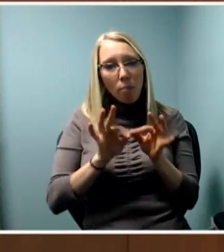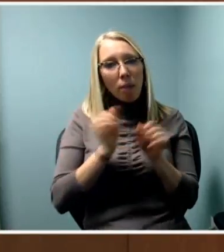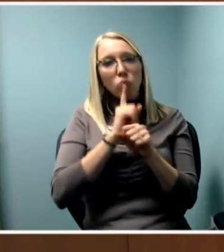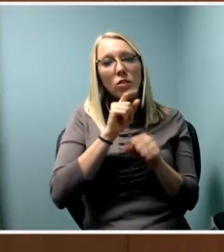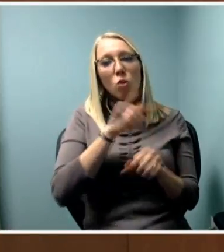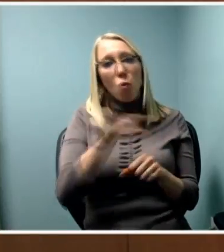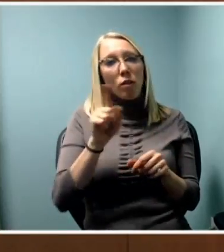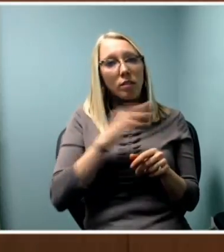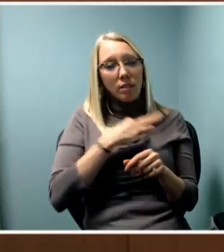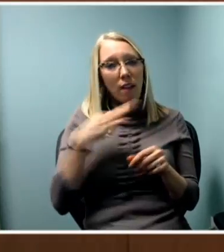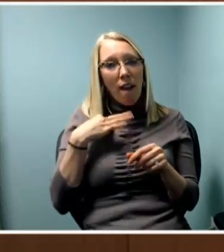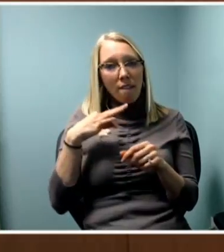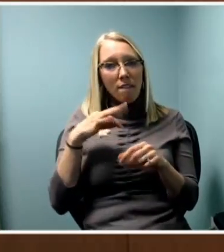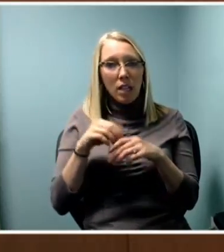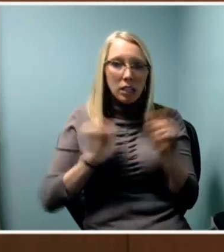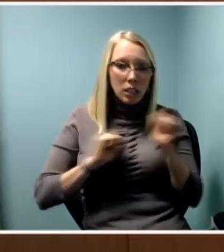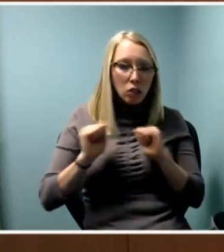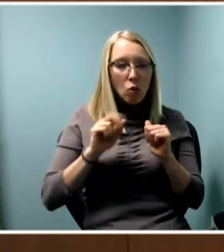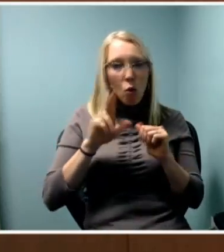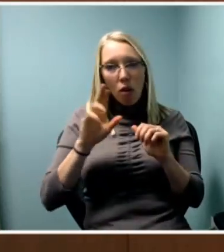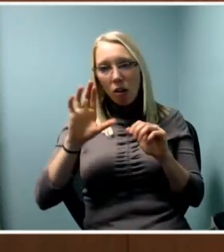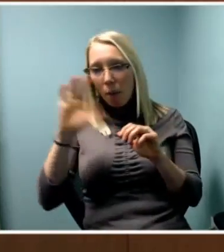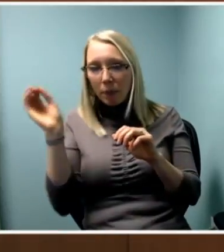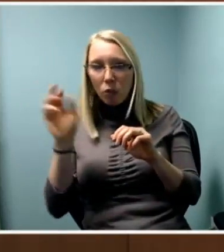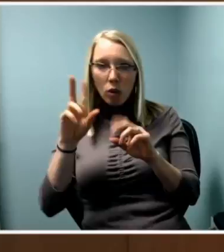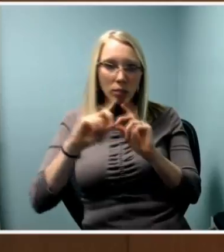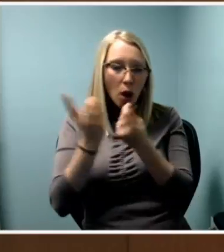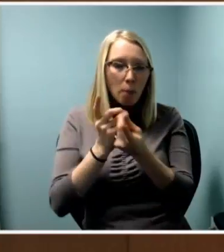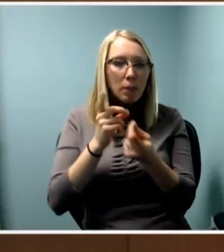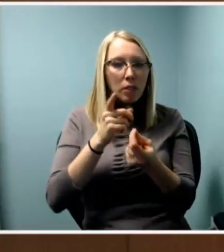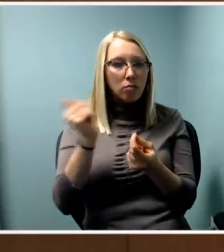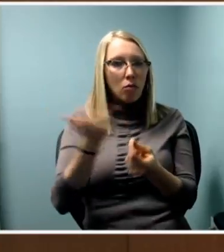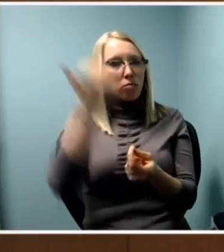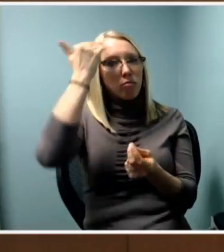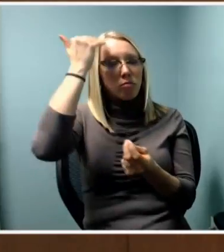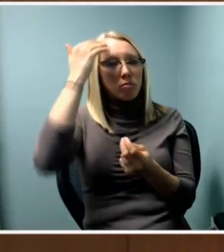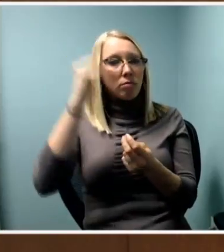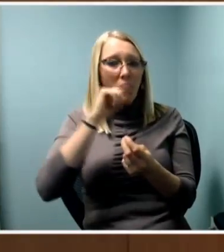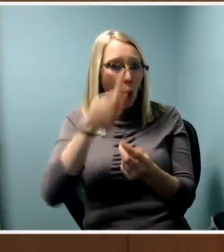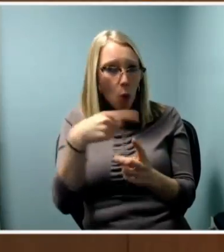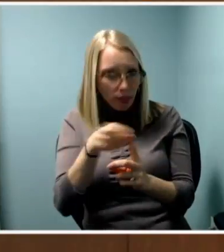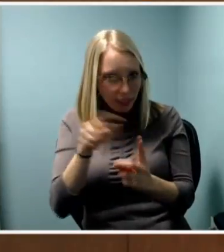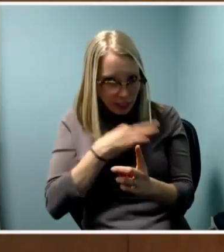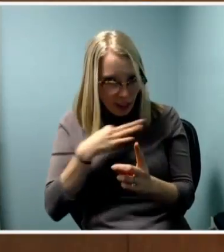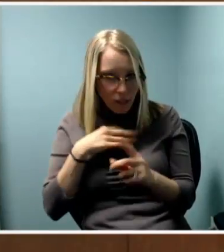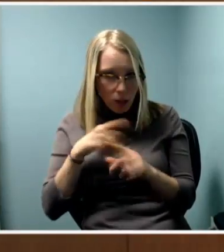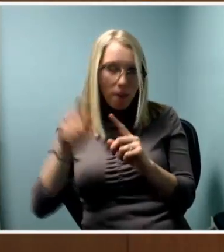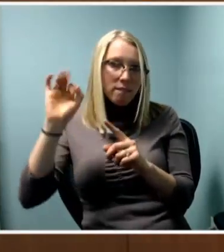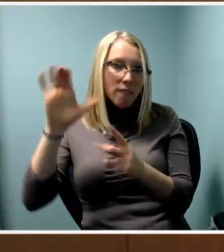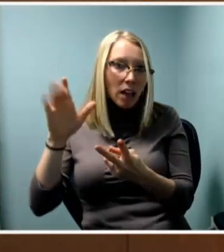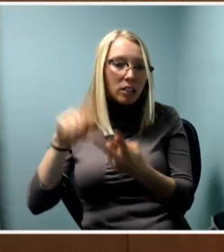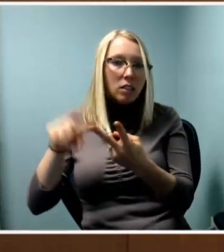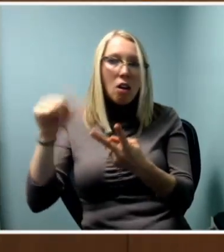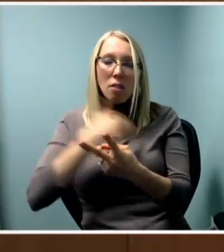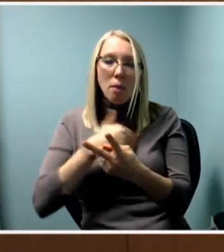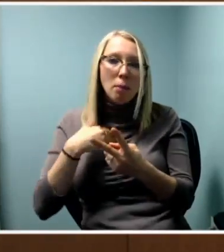but also other members of the faculty and staff, getting training about how to interact with people with disabilities.